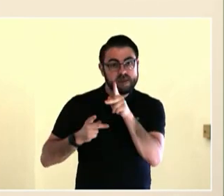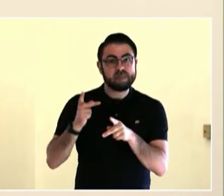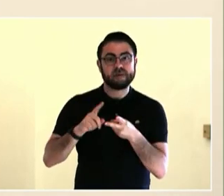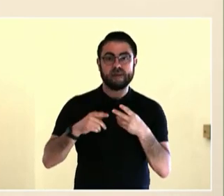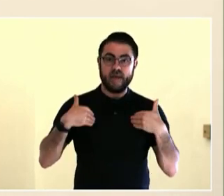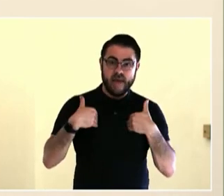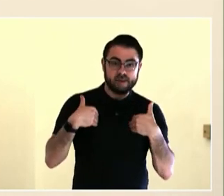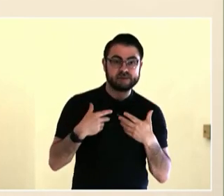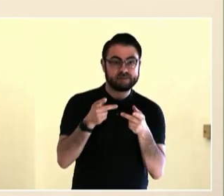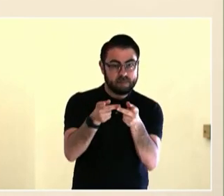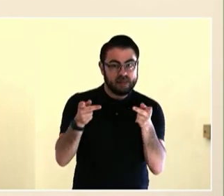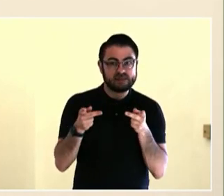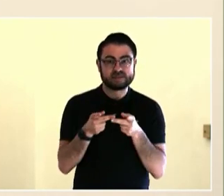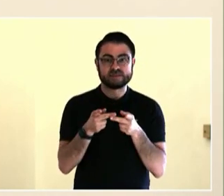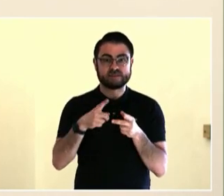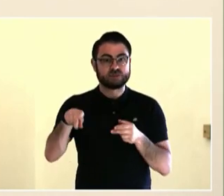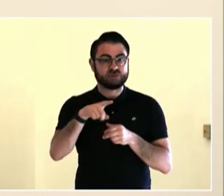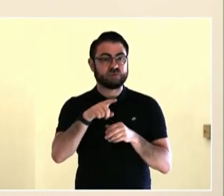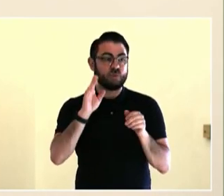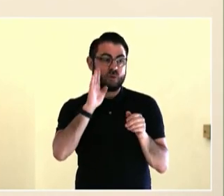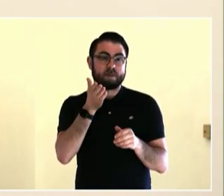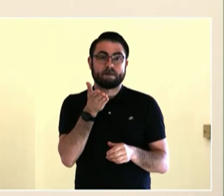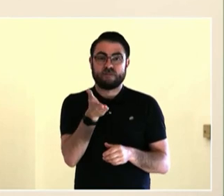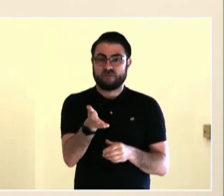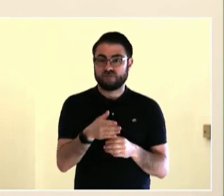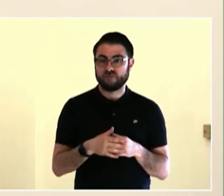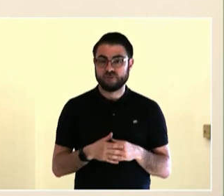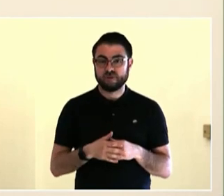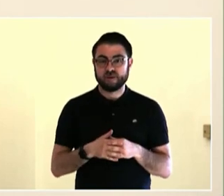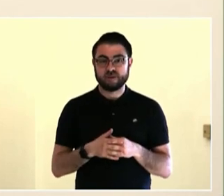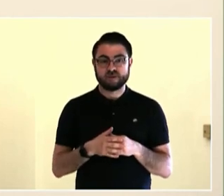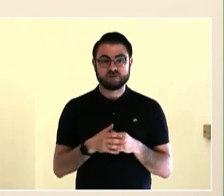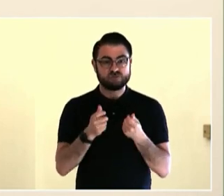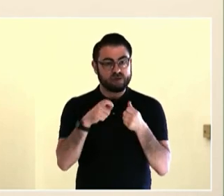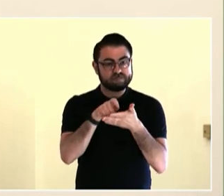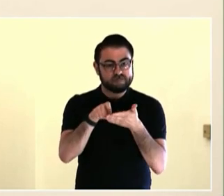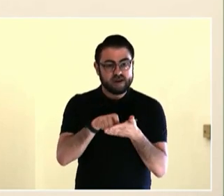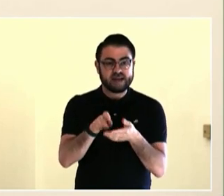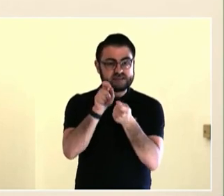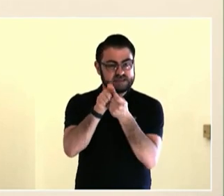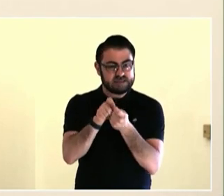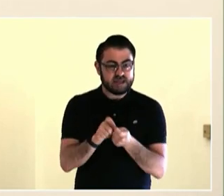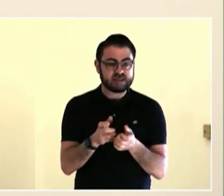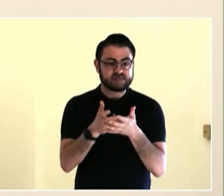technologies might serve you in the future or maybe be developed in the future to serve us